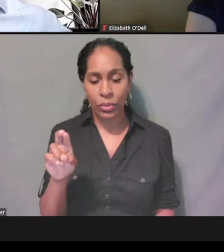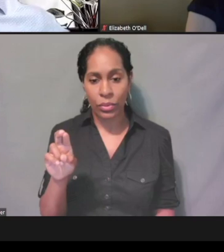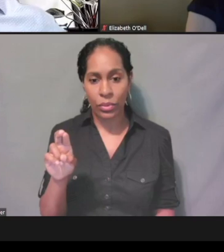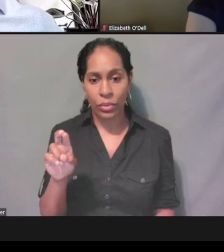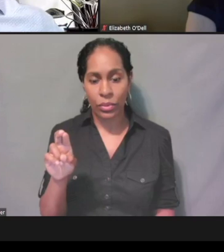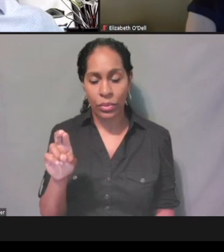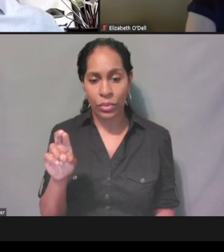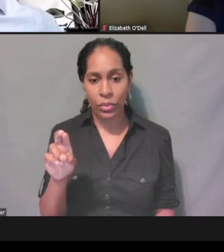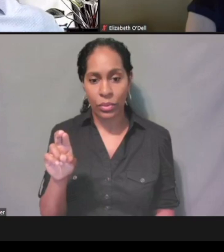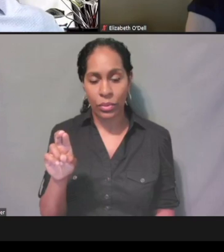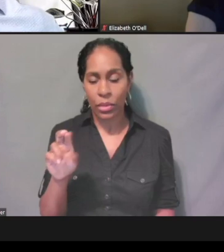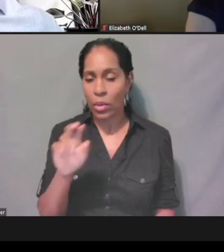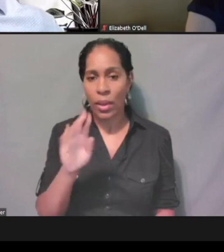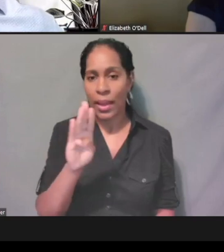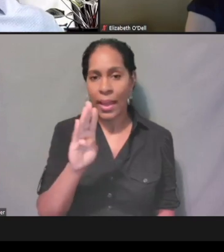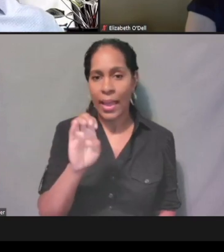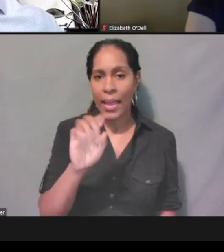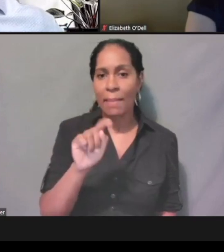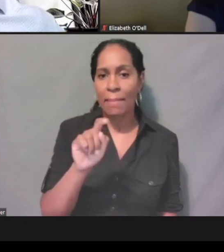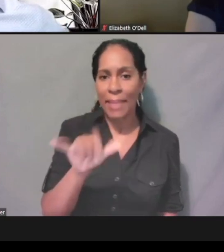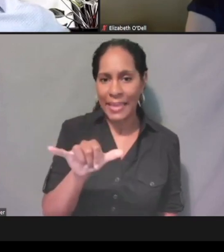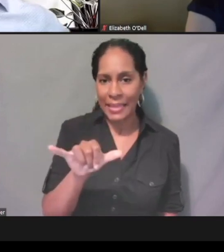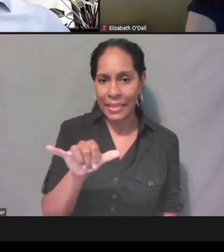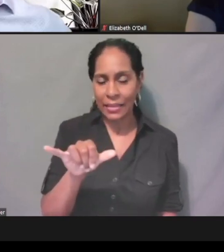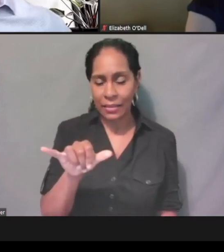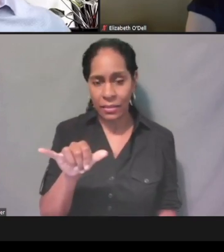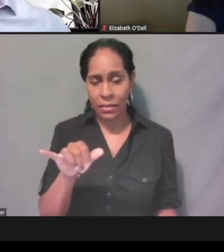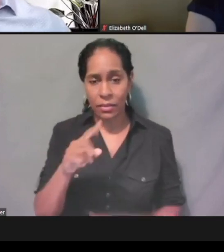Betty, you should be unmuted if you would like to ask your question.